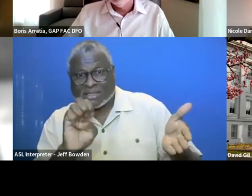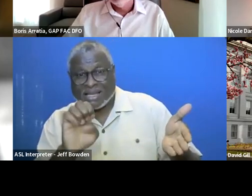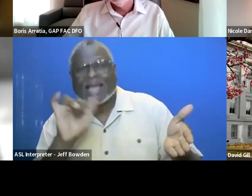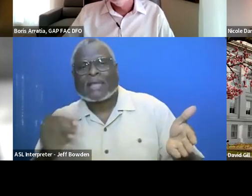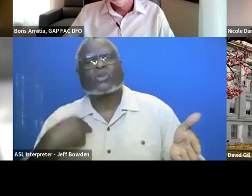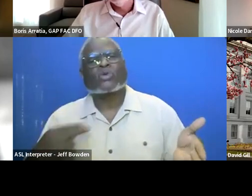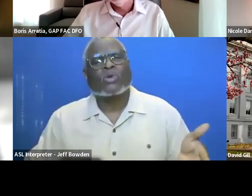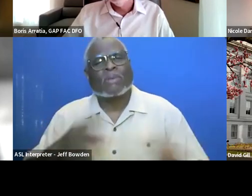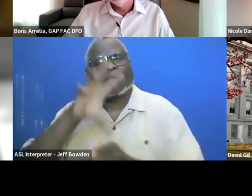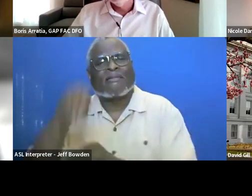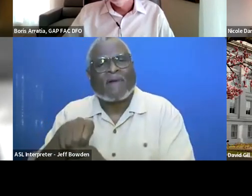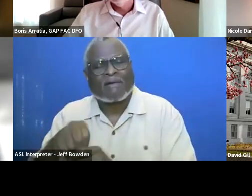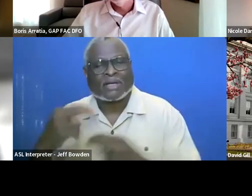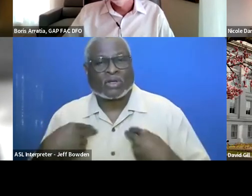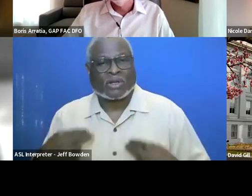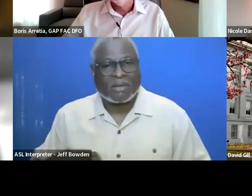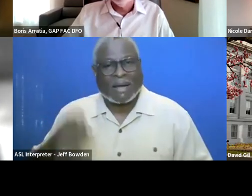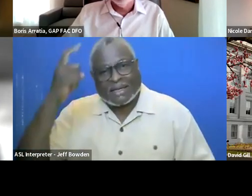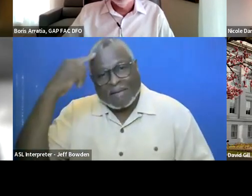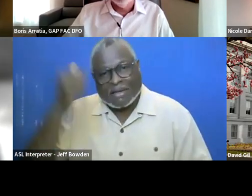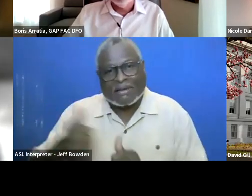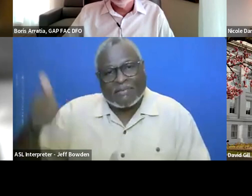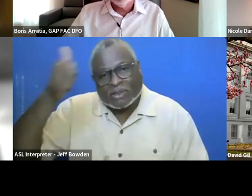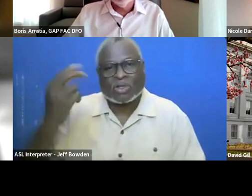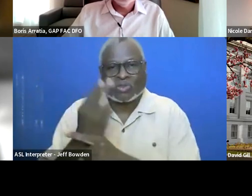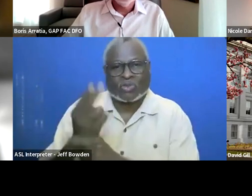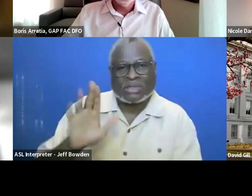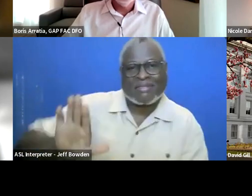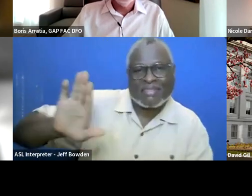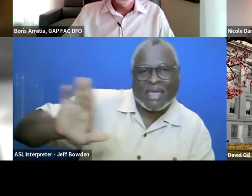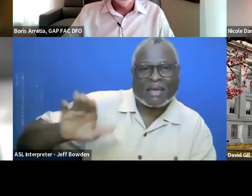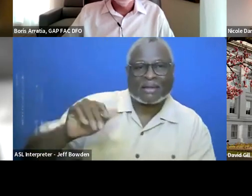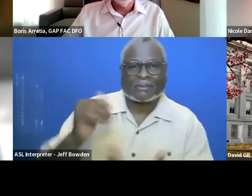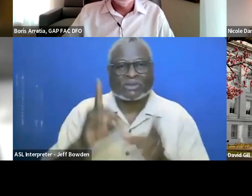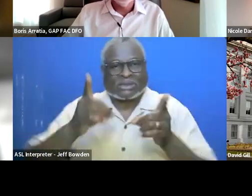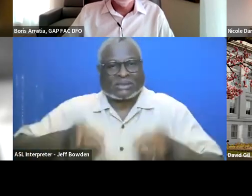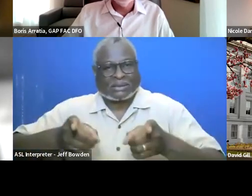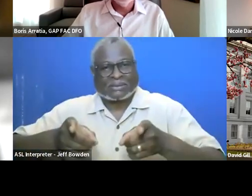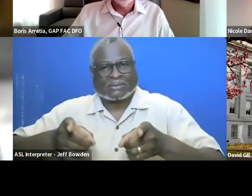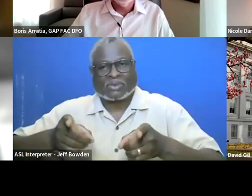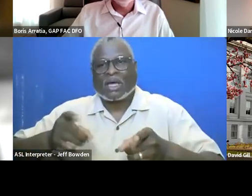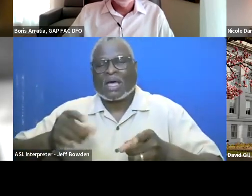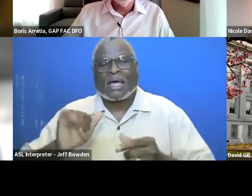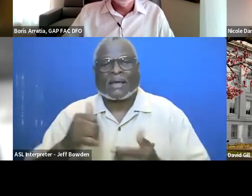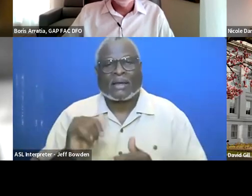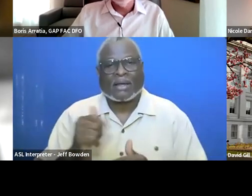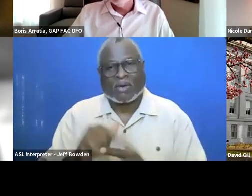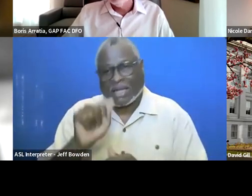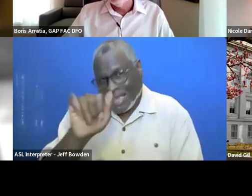That is a human government official that is exercising discretion. Like I don't think we want an AI doing that.